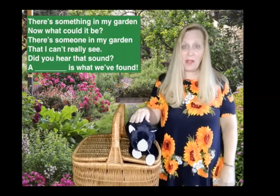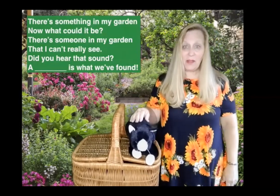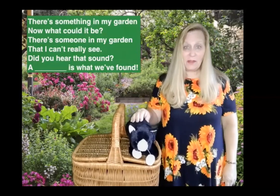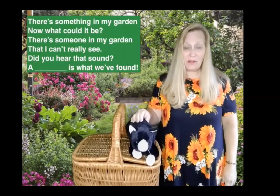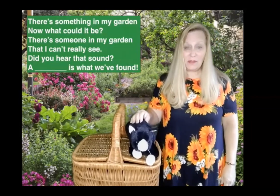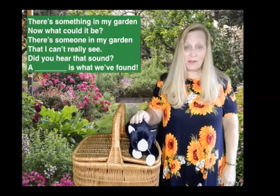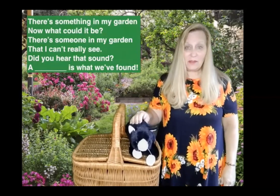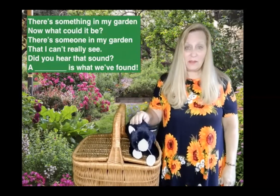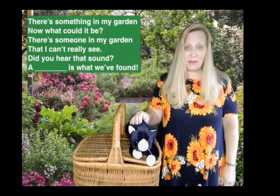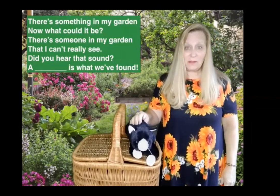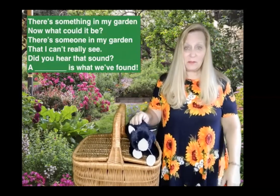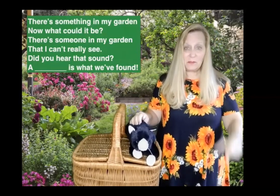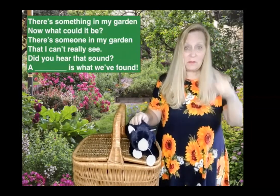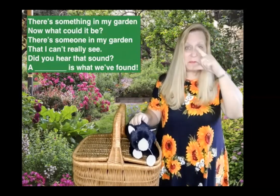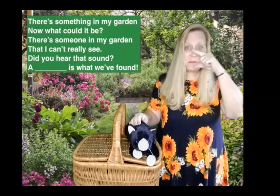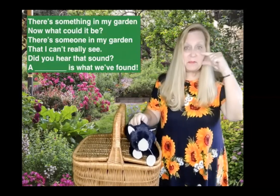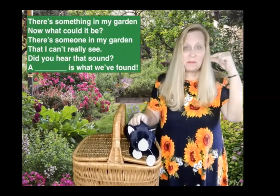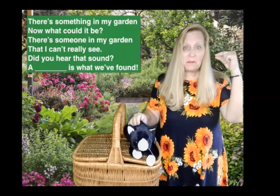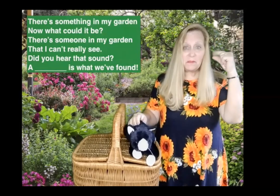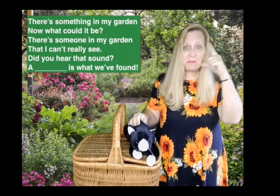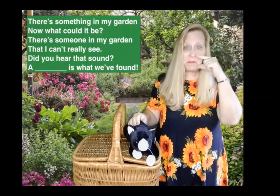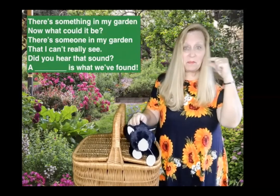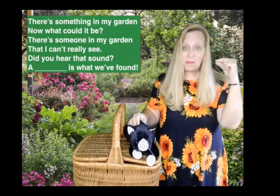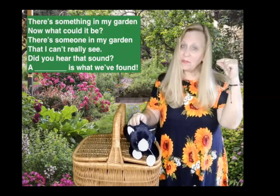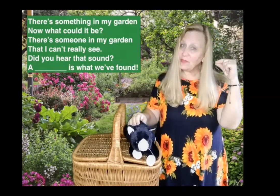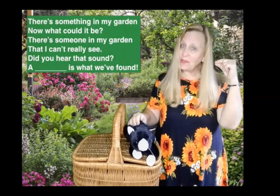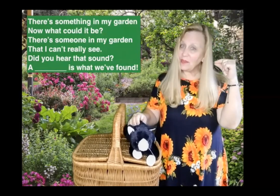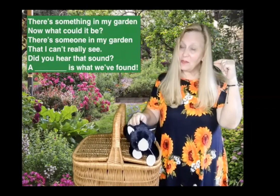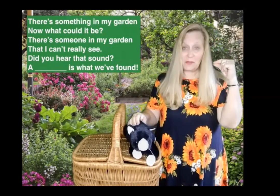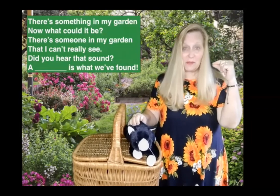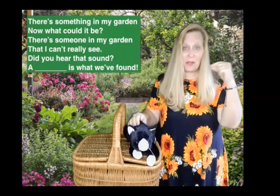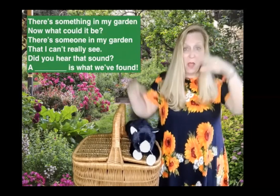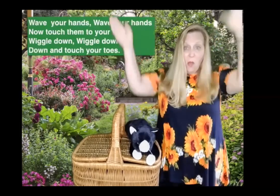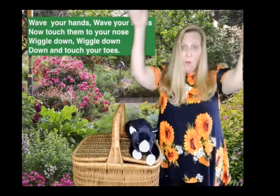And this is the sign for cat. That's so exciting. So we